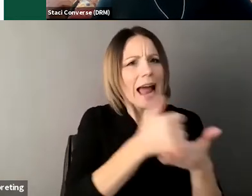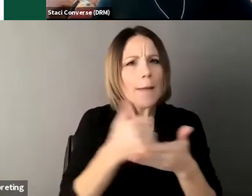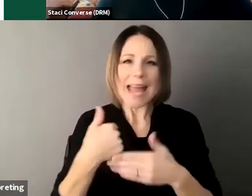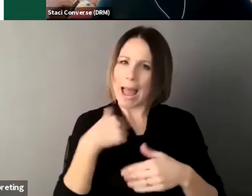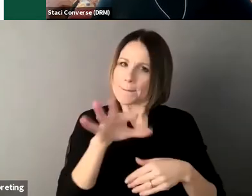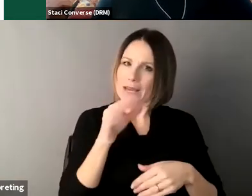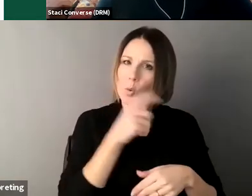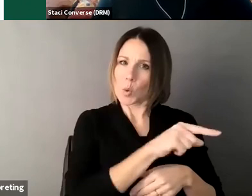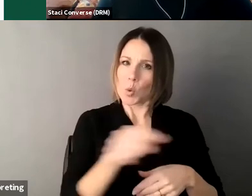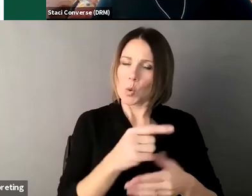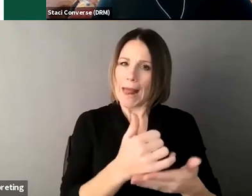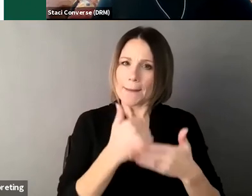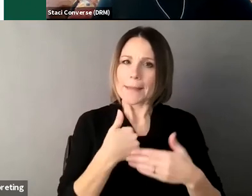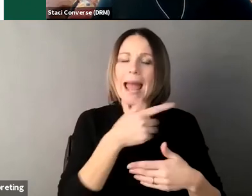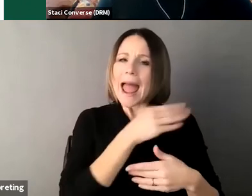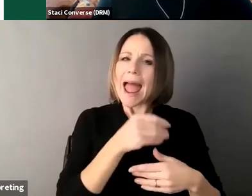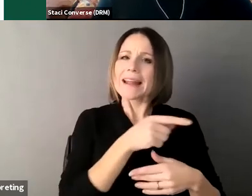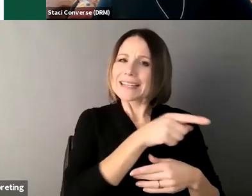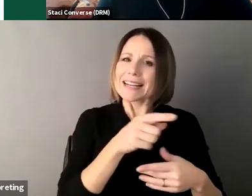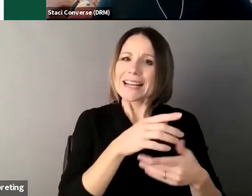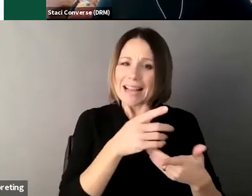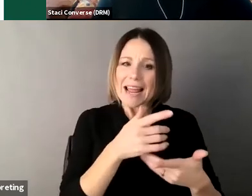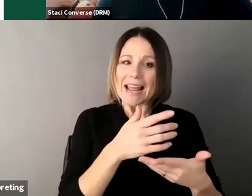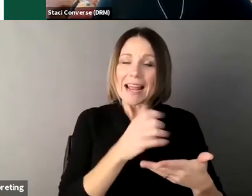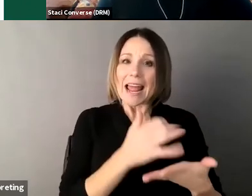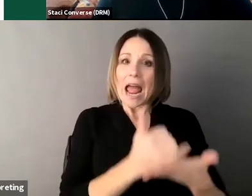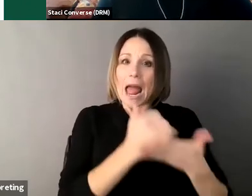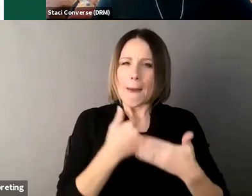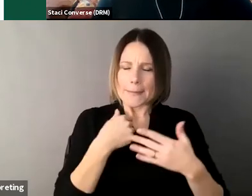of potential personal and financial decisions that enables the individual to make decisions